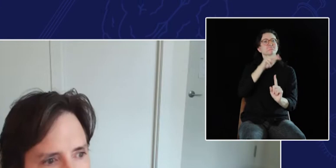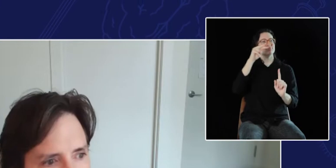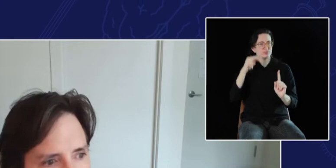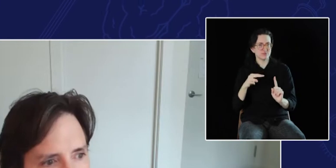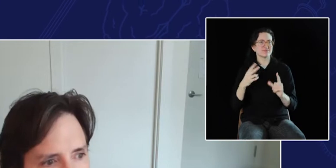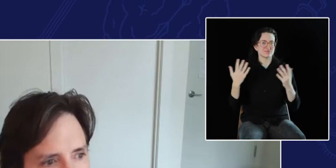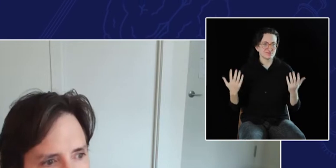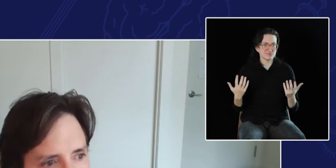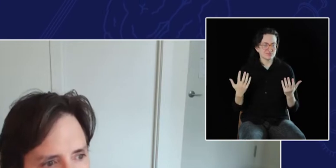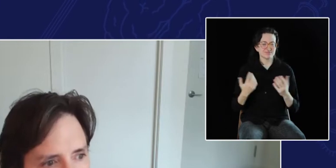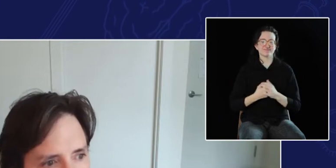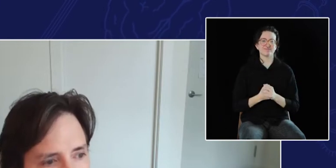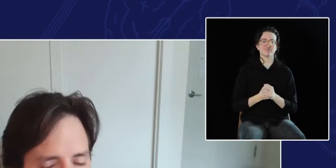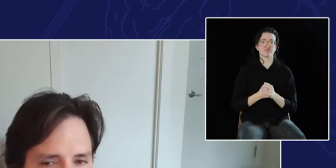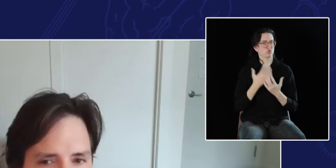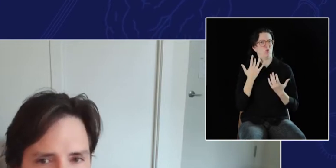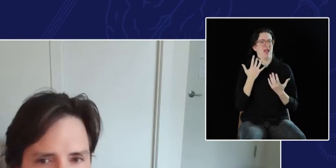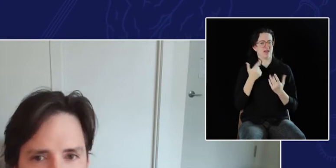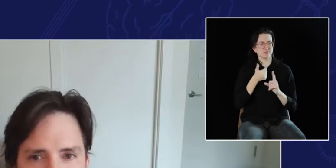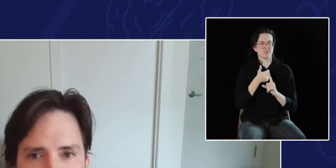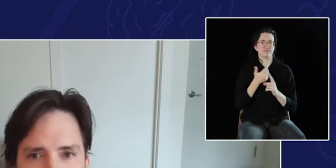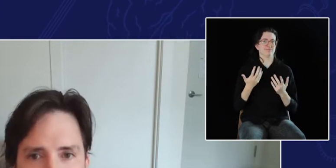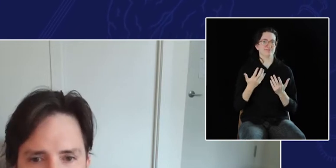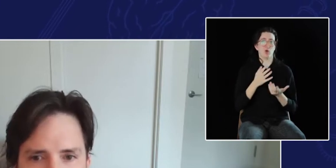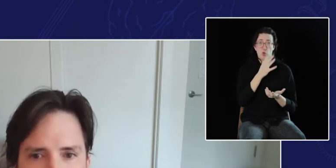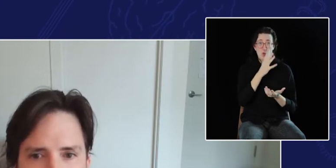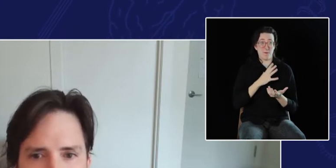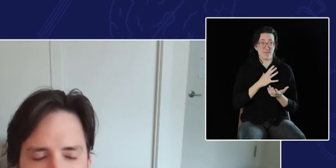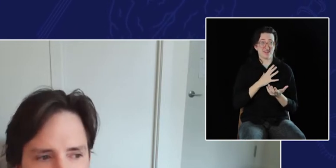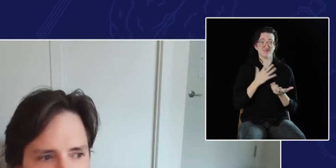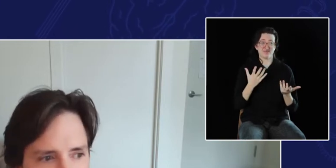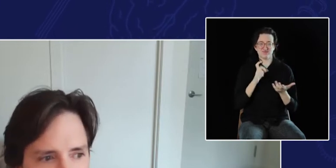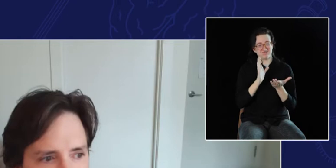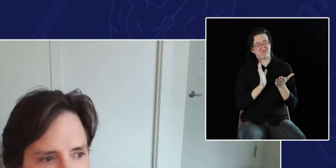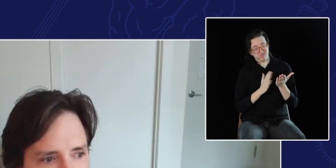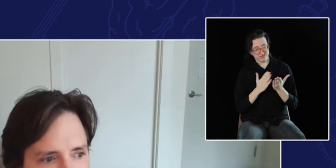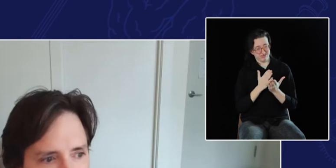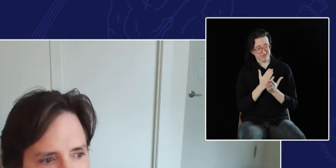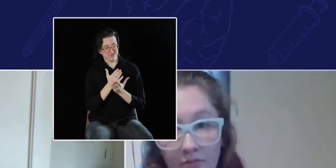and probably thinks a little bit differently, because she had to...